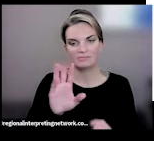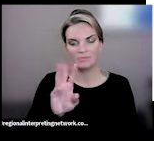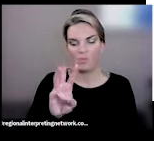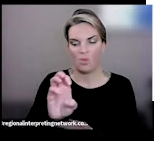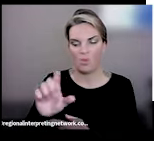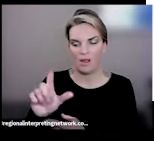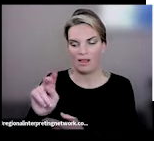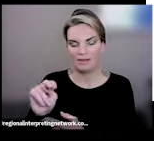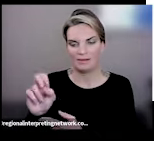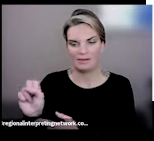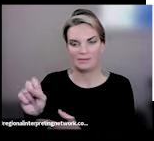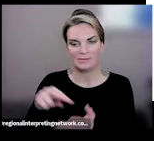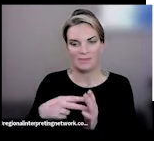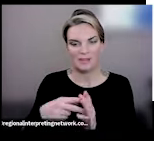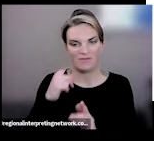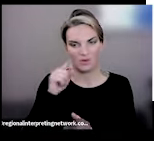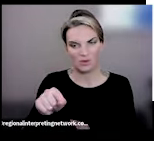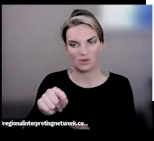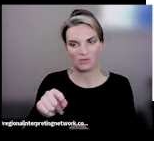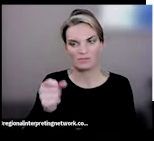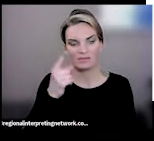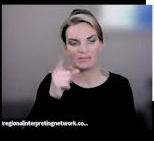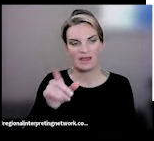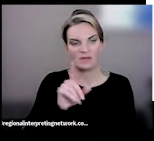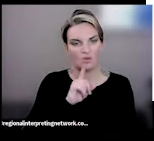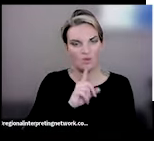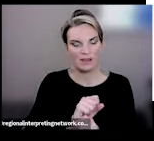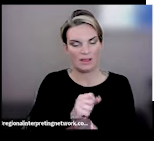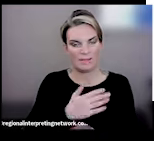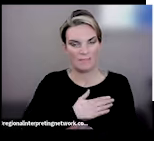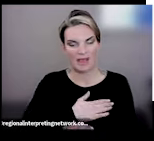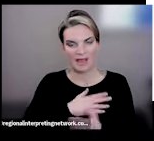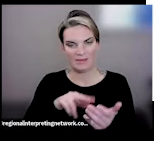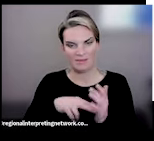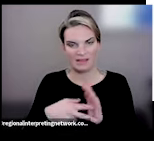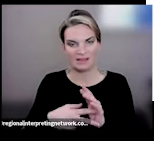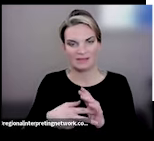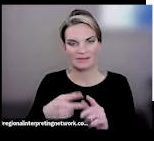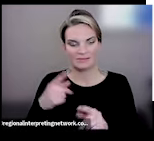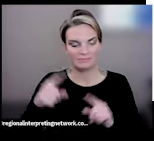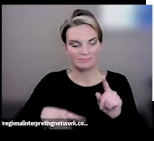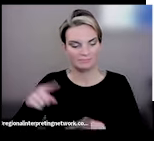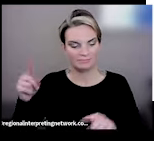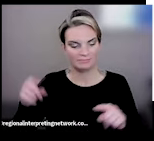personal. It's really nuanced, but as a dietician, and maybe I'm biased, I think it often comes